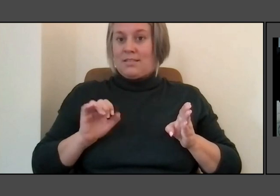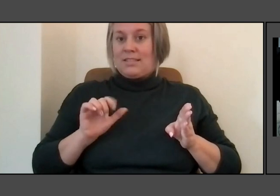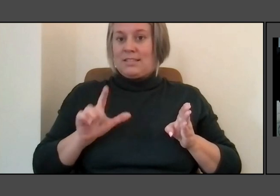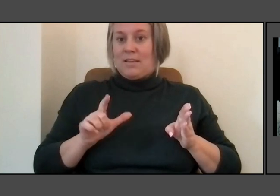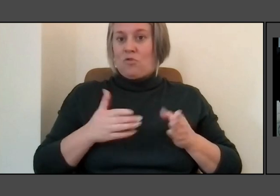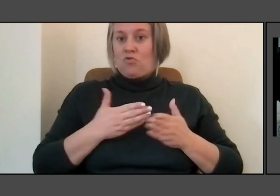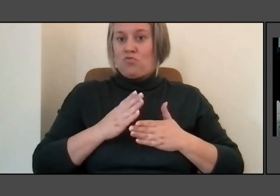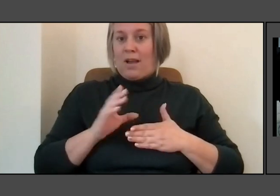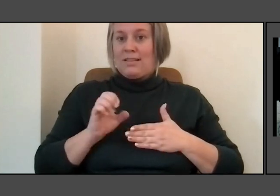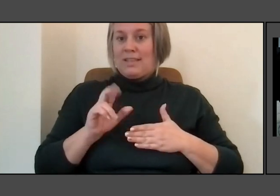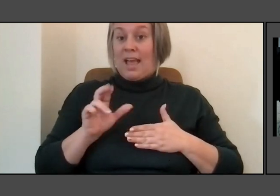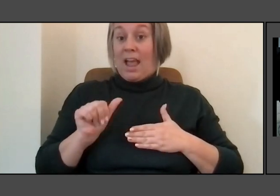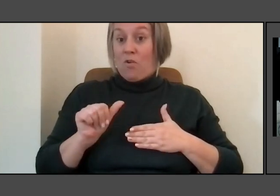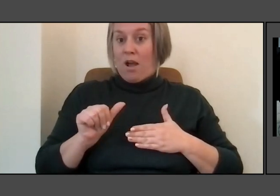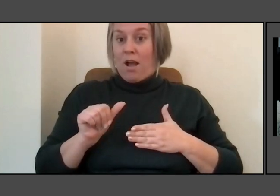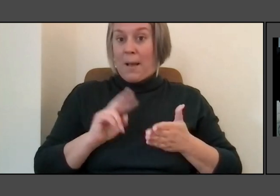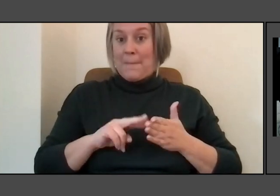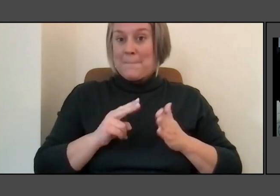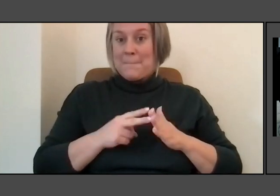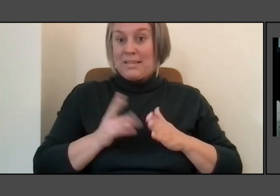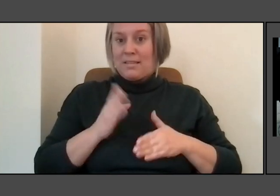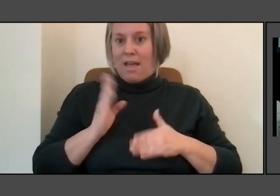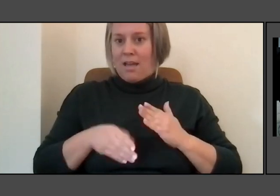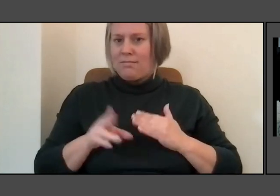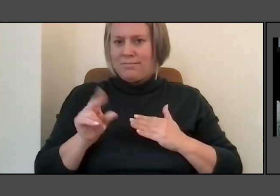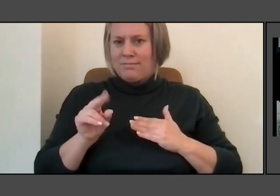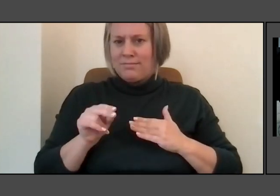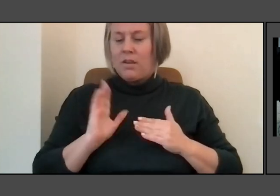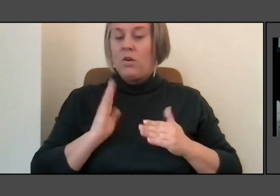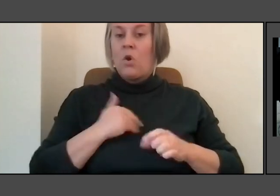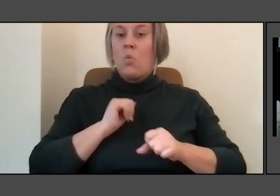The work we still have to do, and that's where the quote comes in.